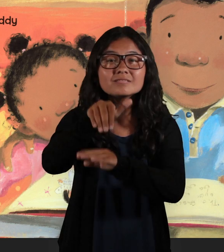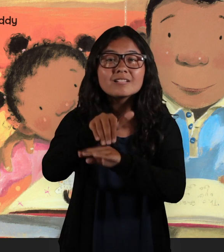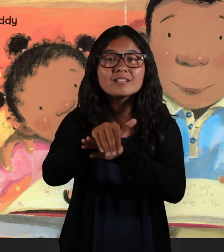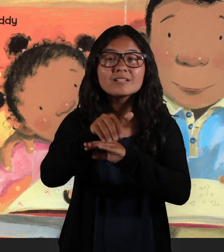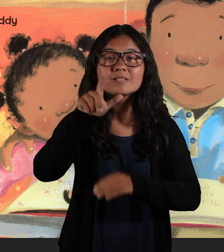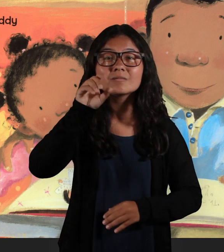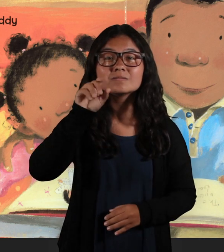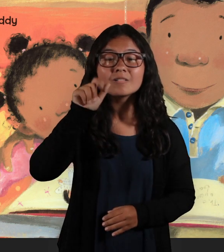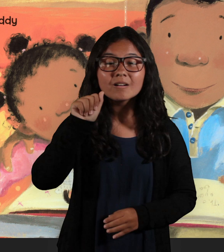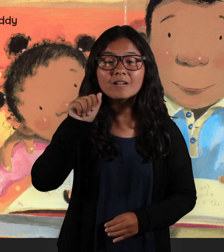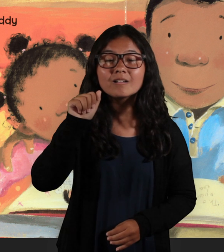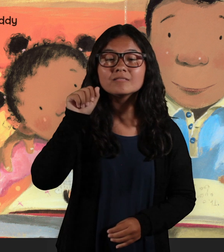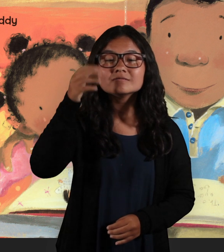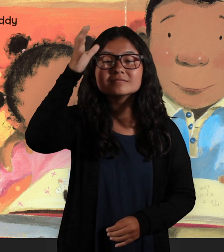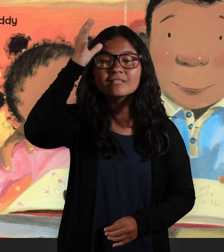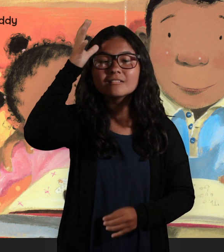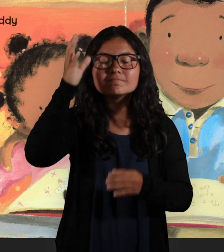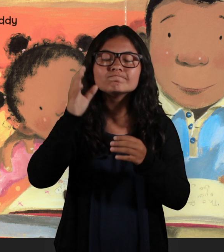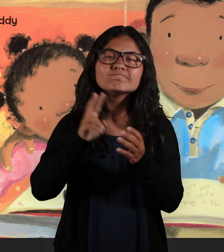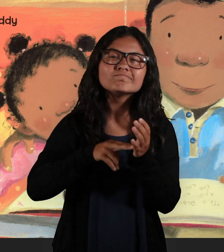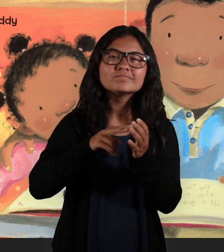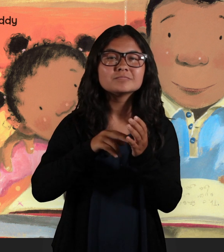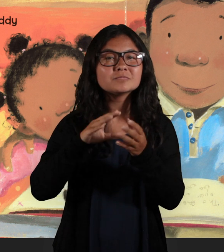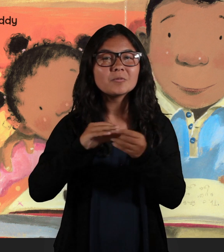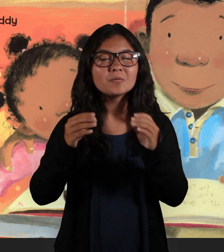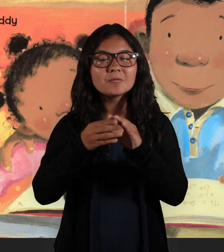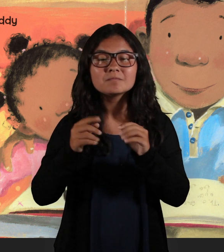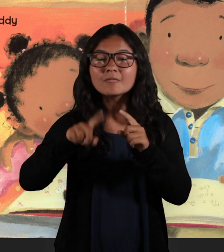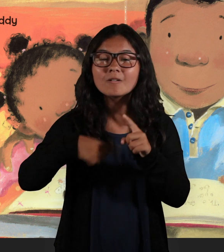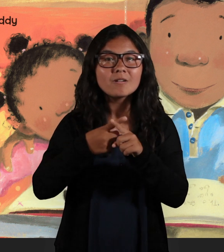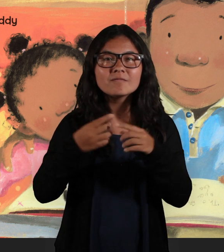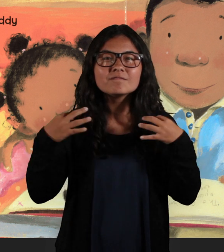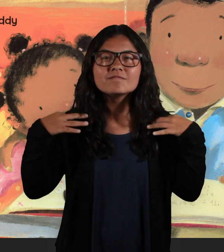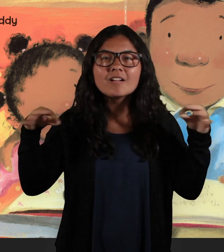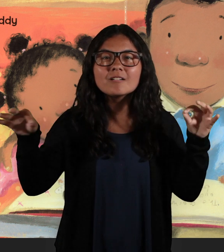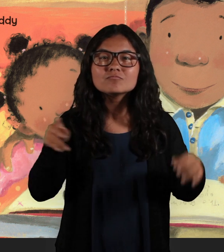That night Lola's daddy reads a story about a fairy princess.